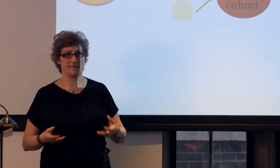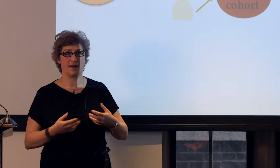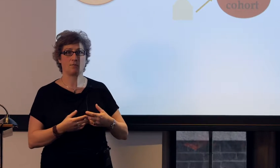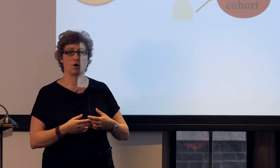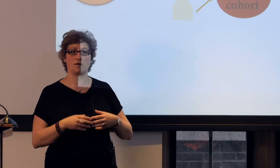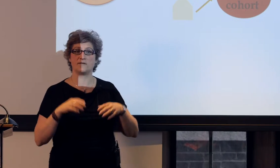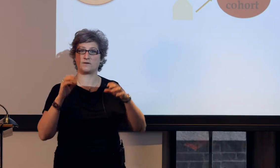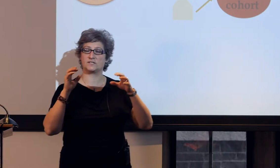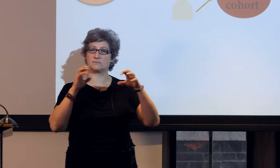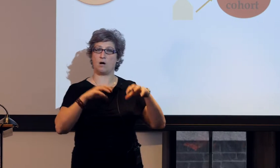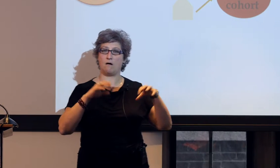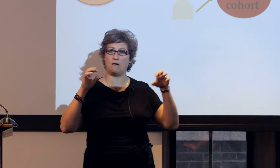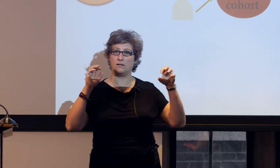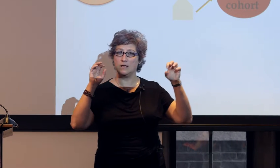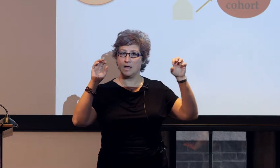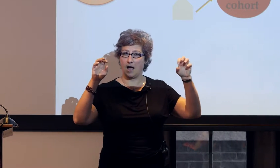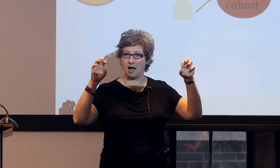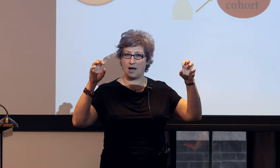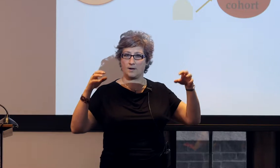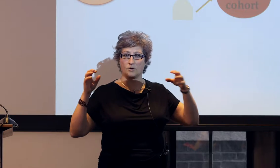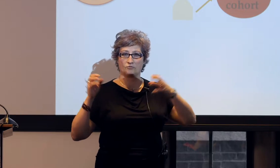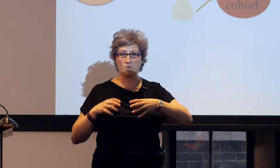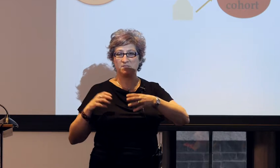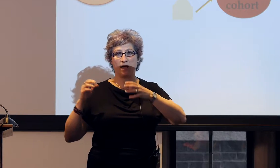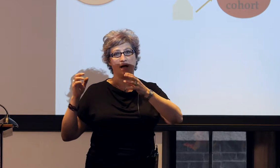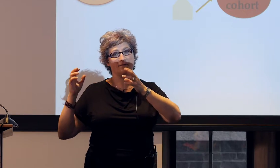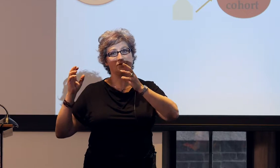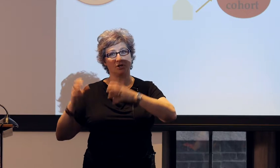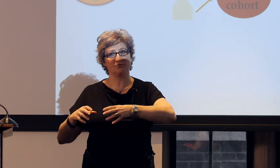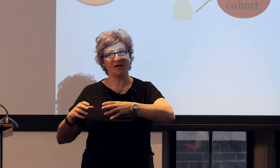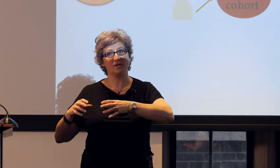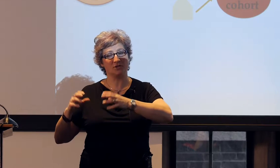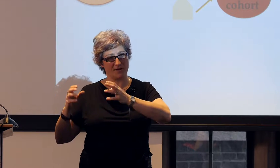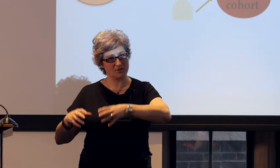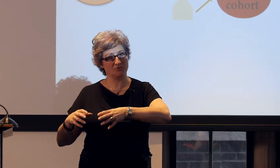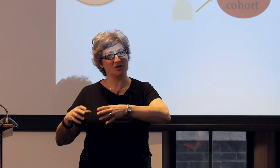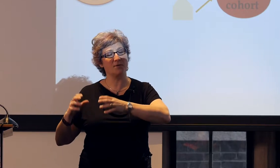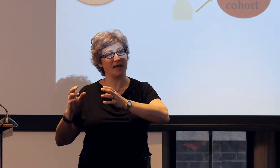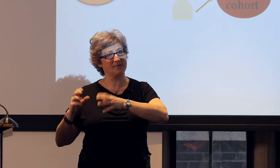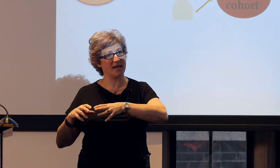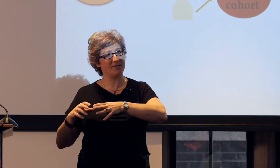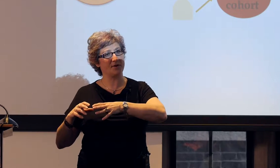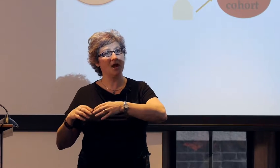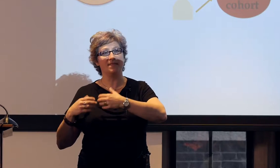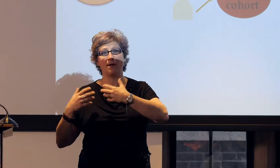there were very small groups of children, deaf children, who came together,